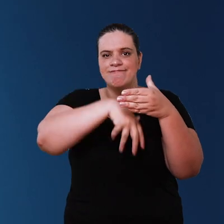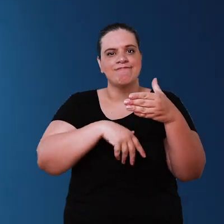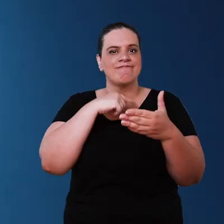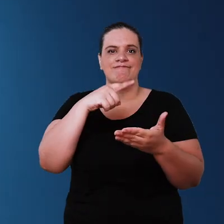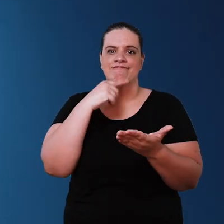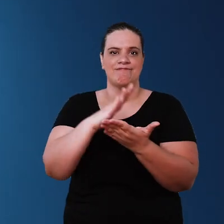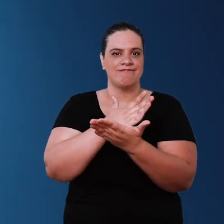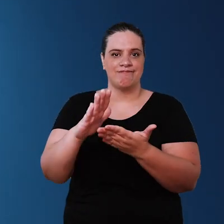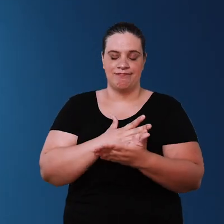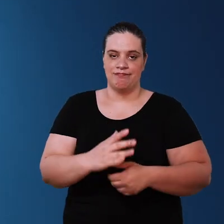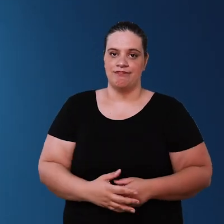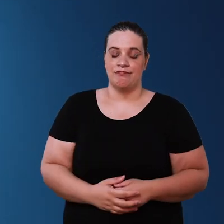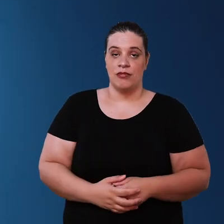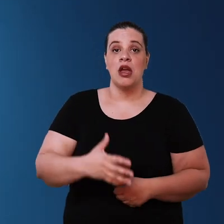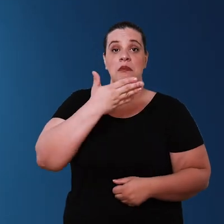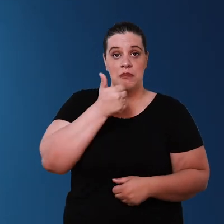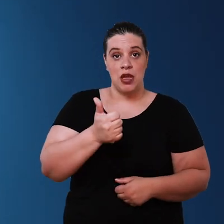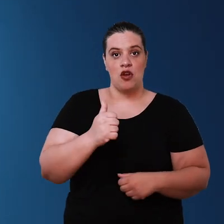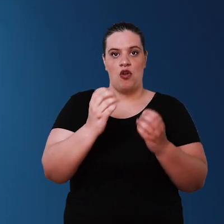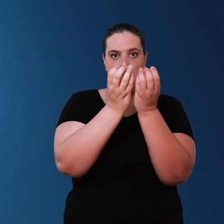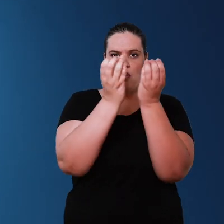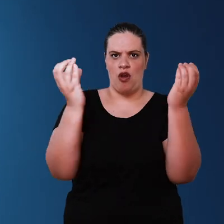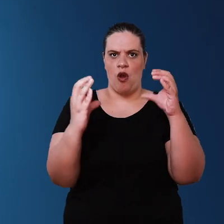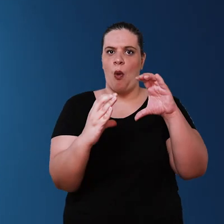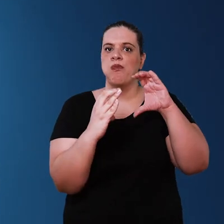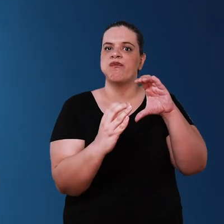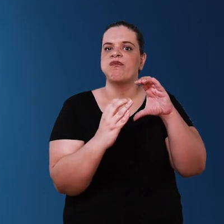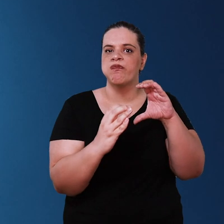your external so it is preferable to work with a wider battle with